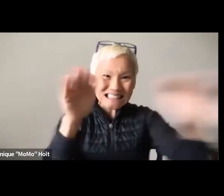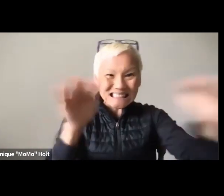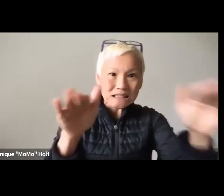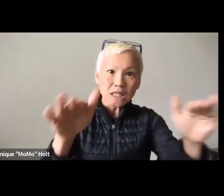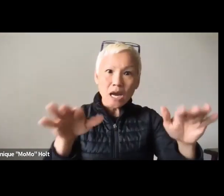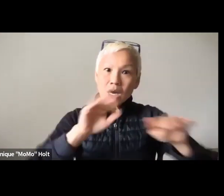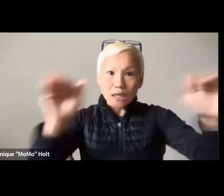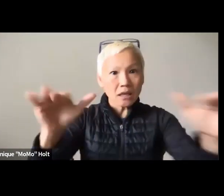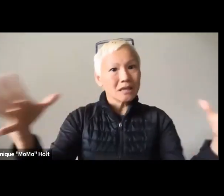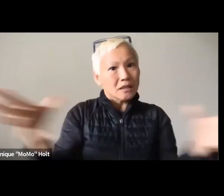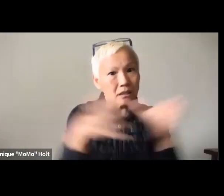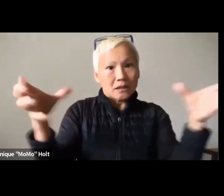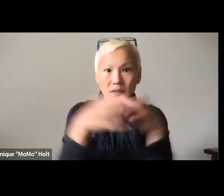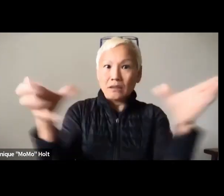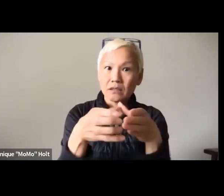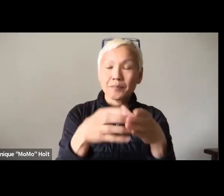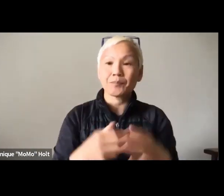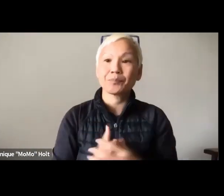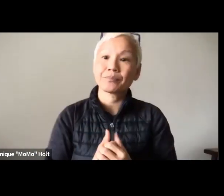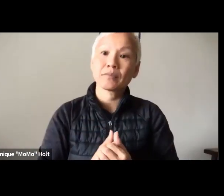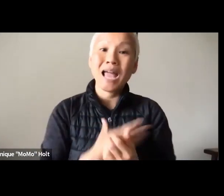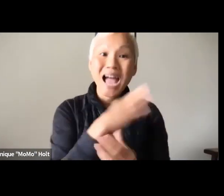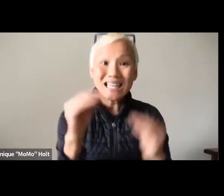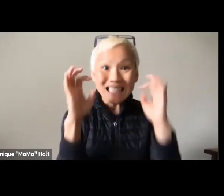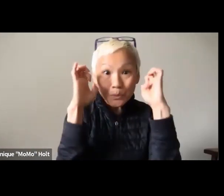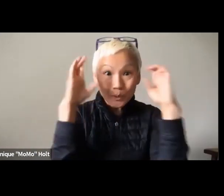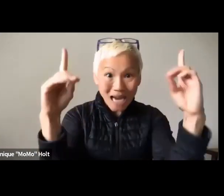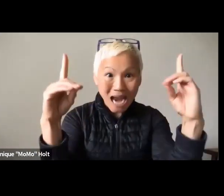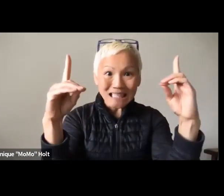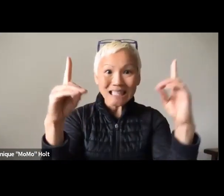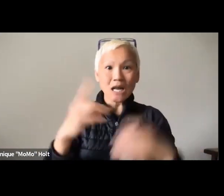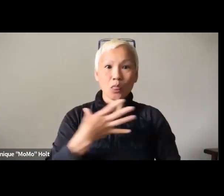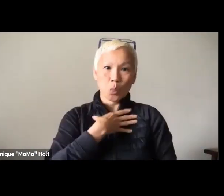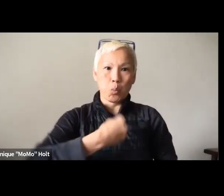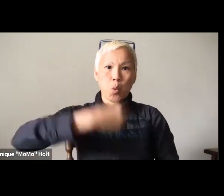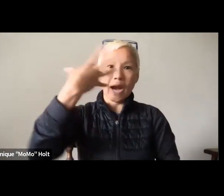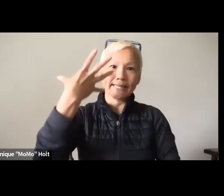We have to watch and see and get everyone together,